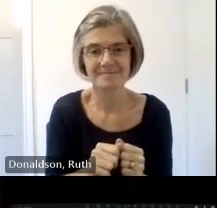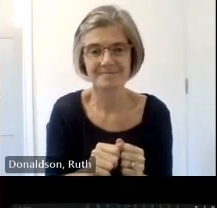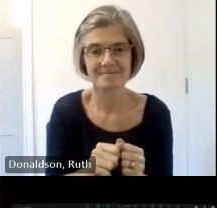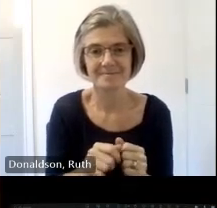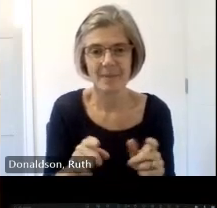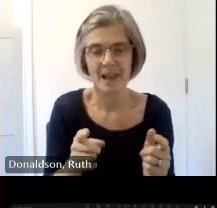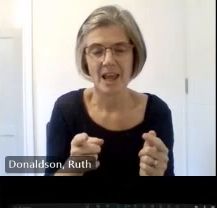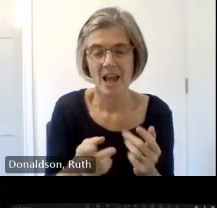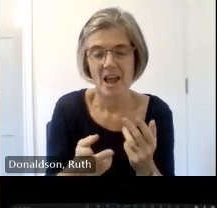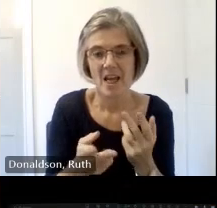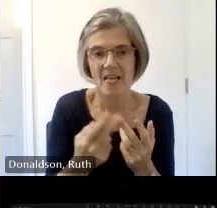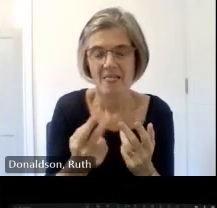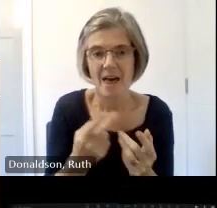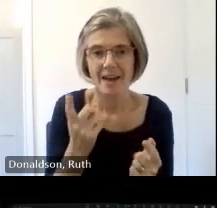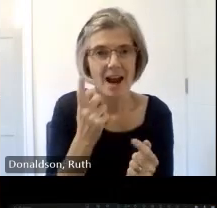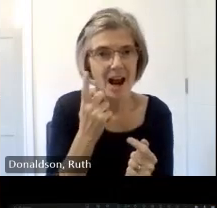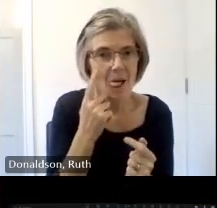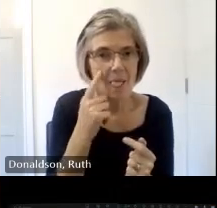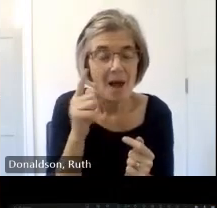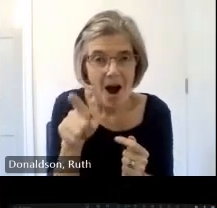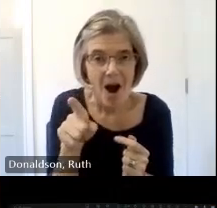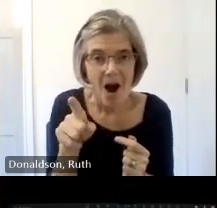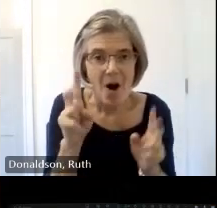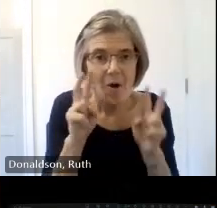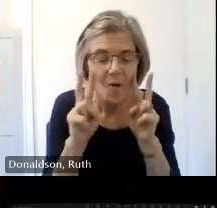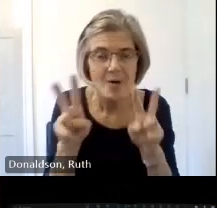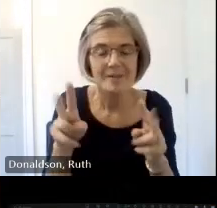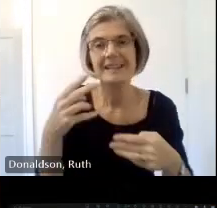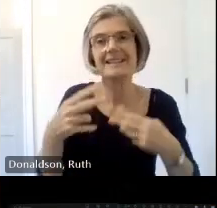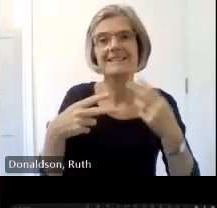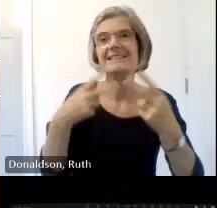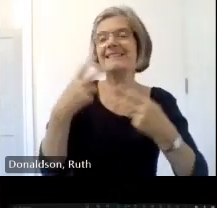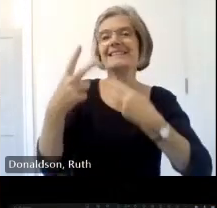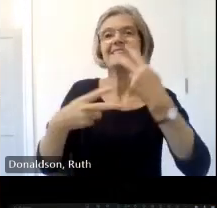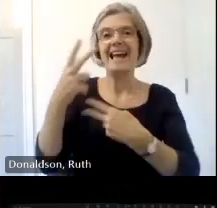I was singing car carols and I suddenly thought oh I've bought another one so you really learn